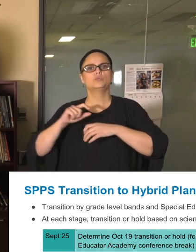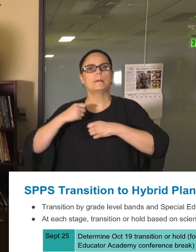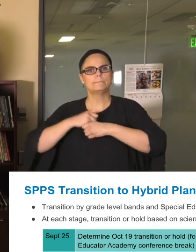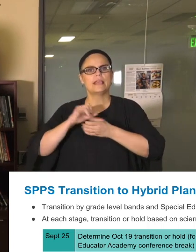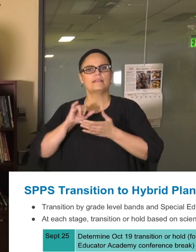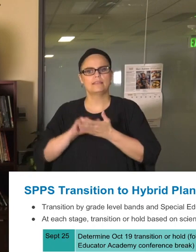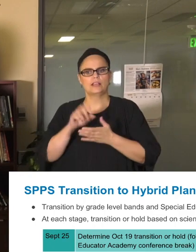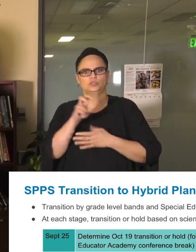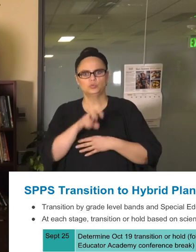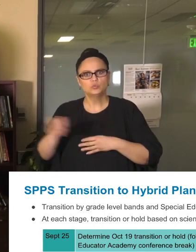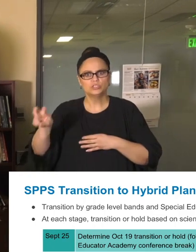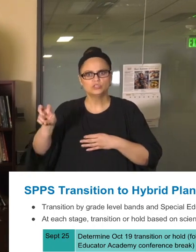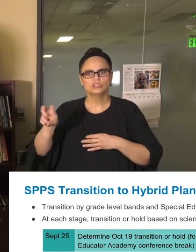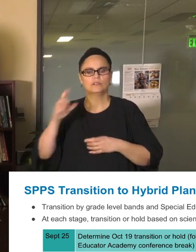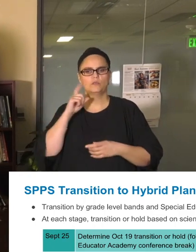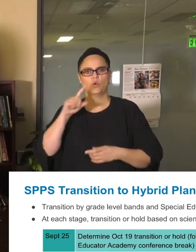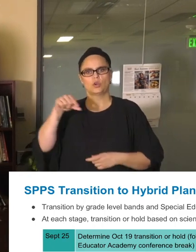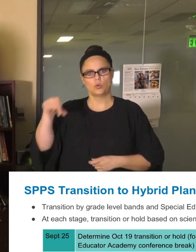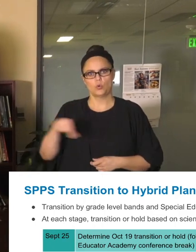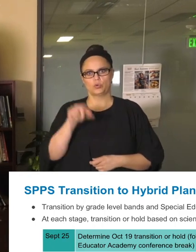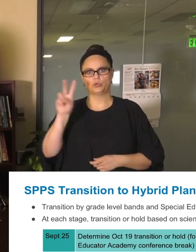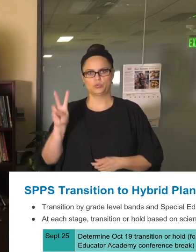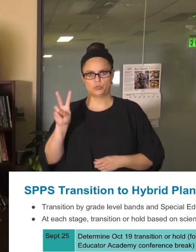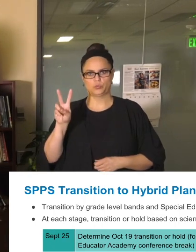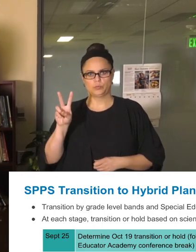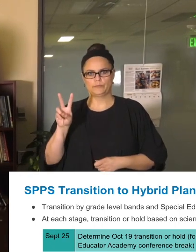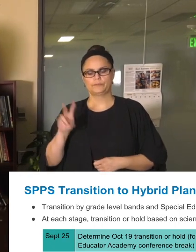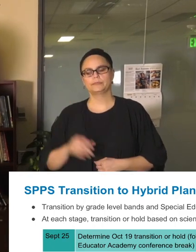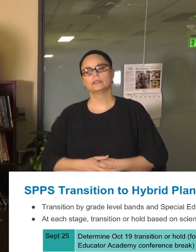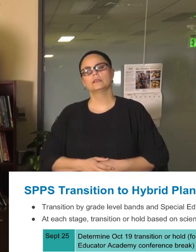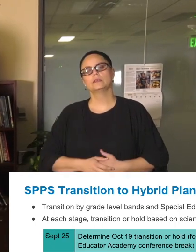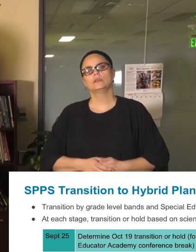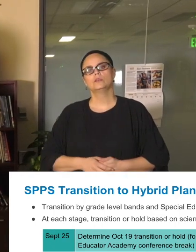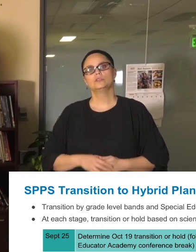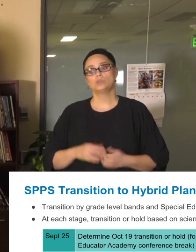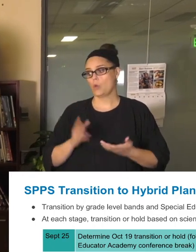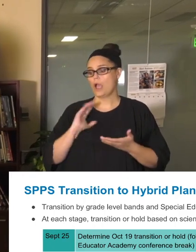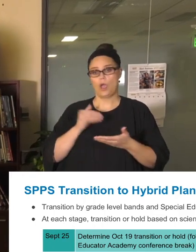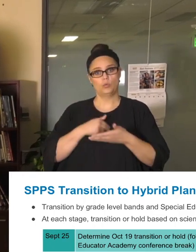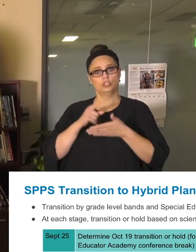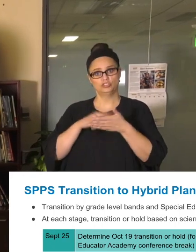So to get to those points, I want to take you through a checklist that we're going to be using